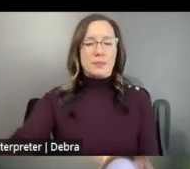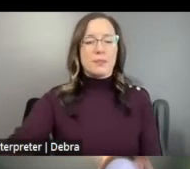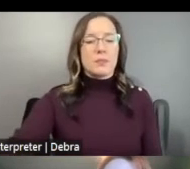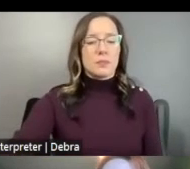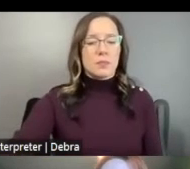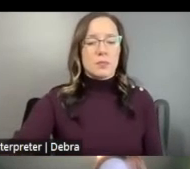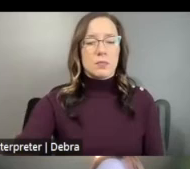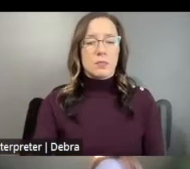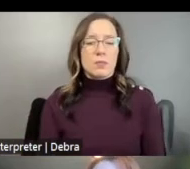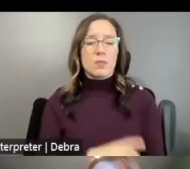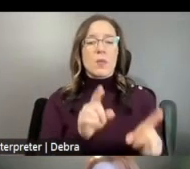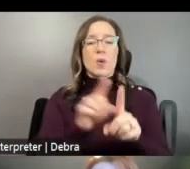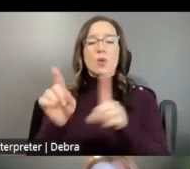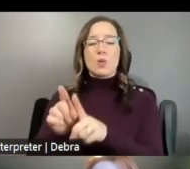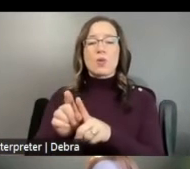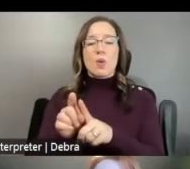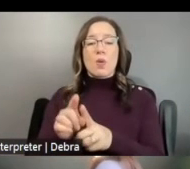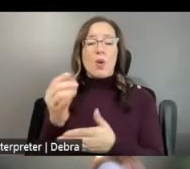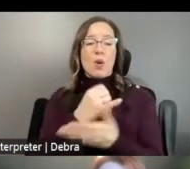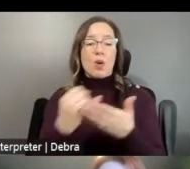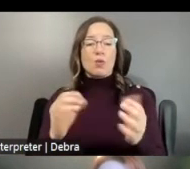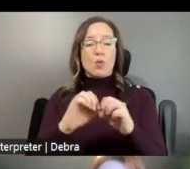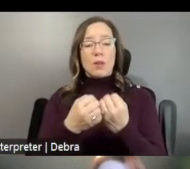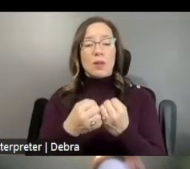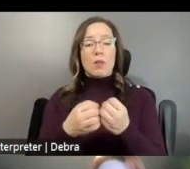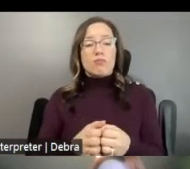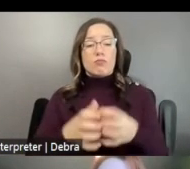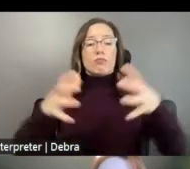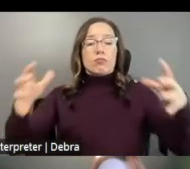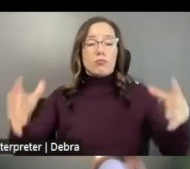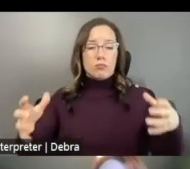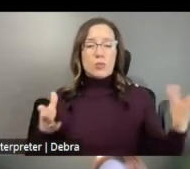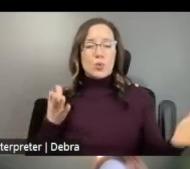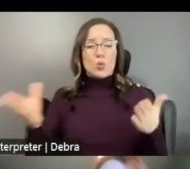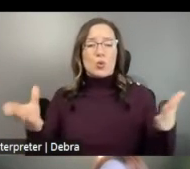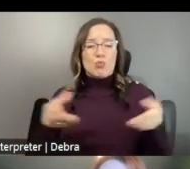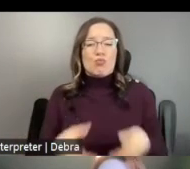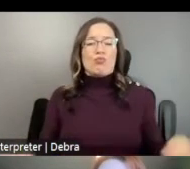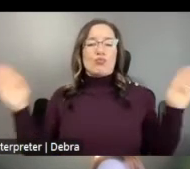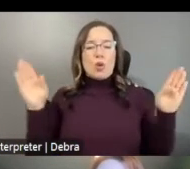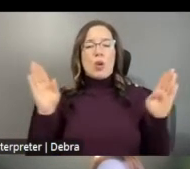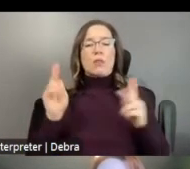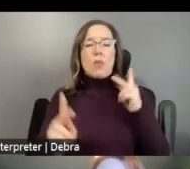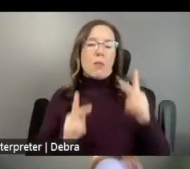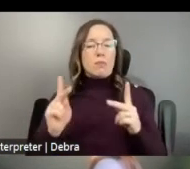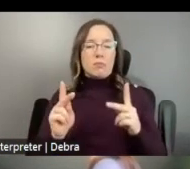AS TO BUILDING ARTS ORGANIZATION'S CAPACITIES TO SERVE A BROAD PUBLIC BY PROVIDING ACCESS,